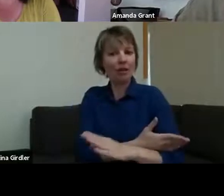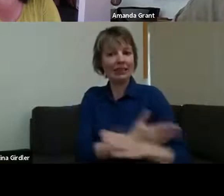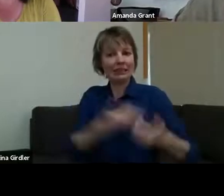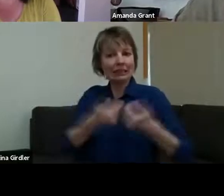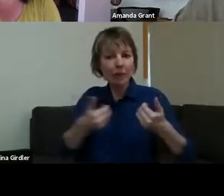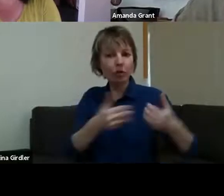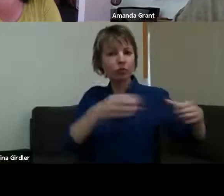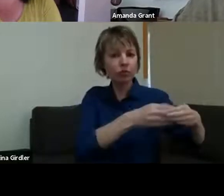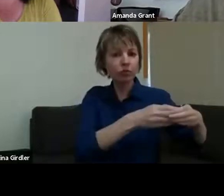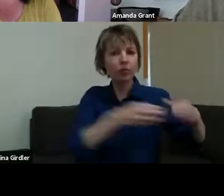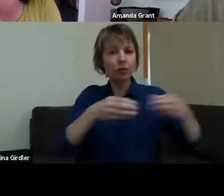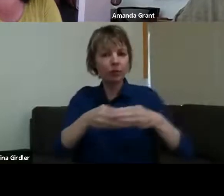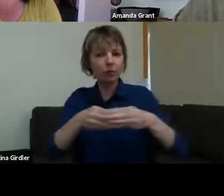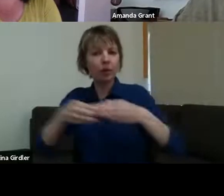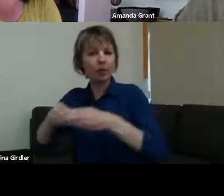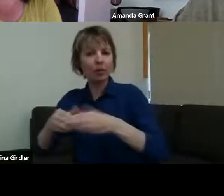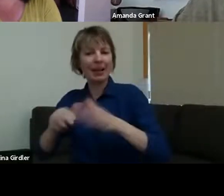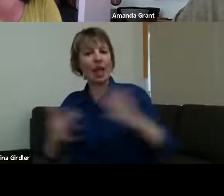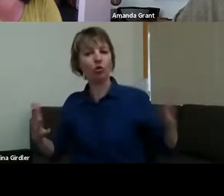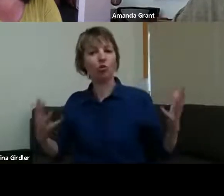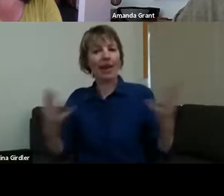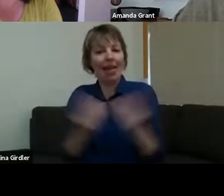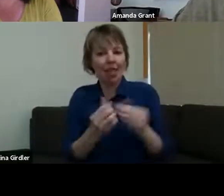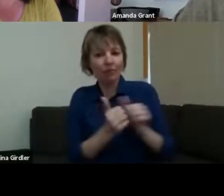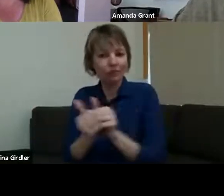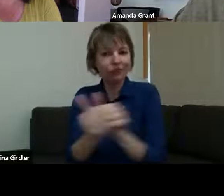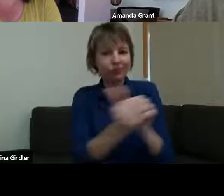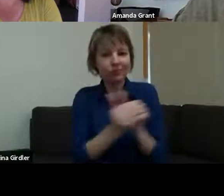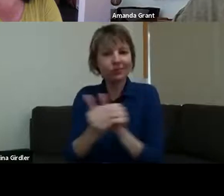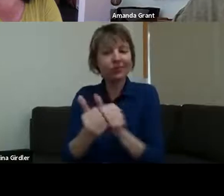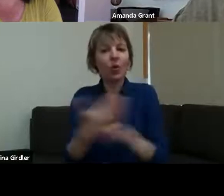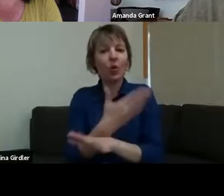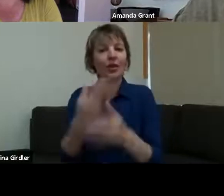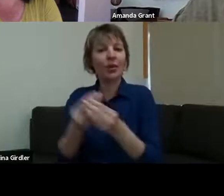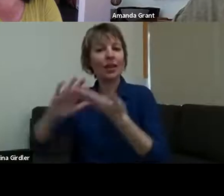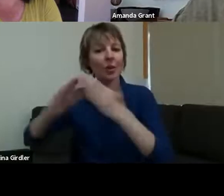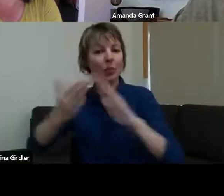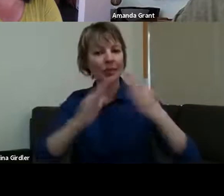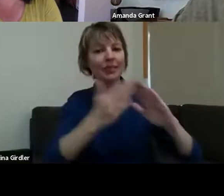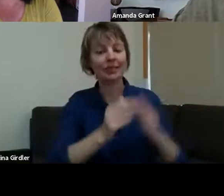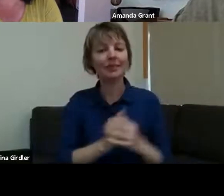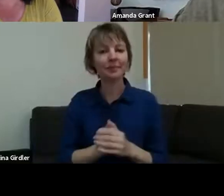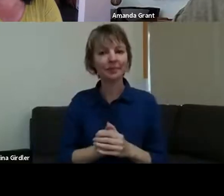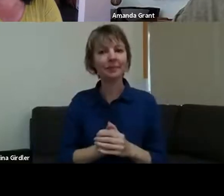with the community. Much of the - many of the facilitators and artists